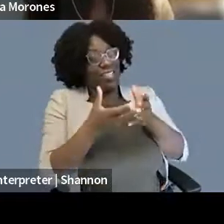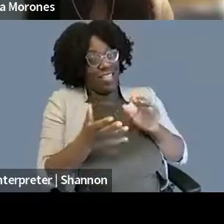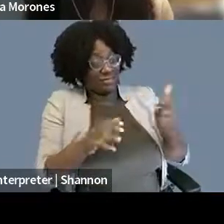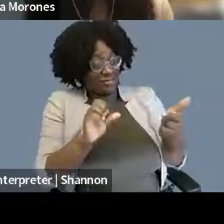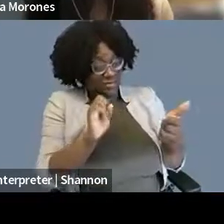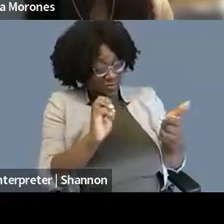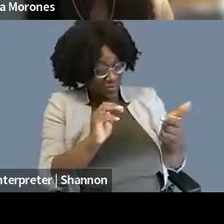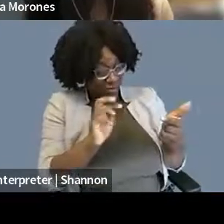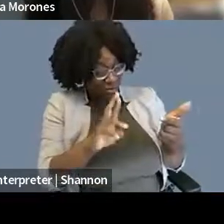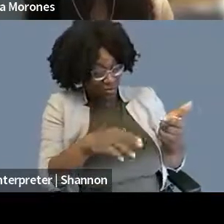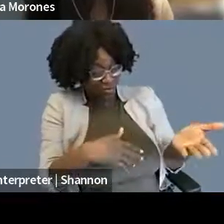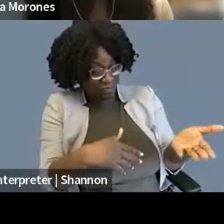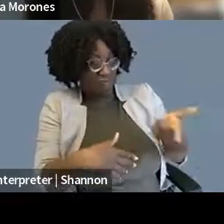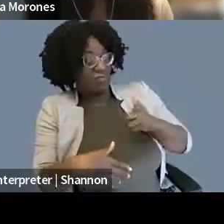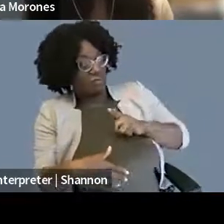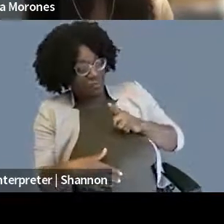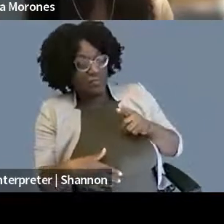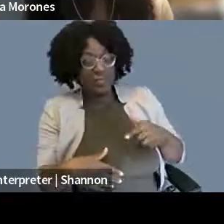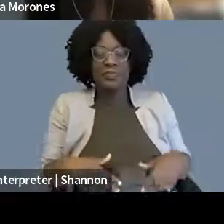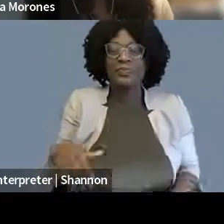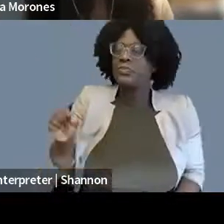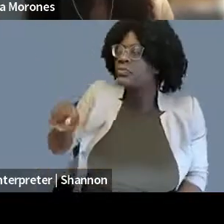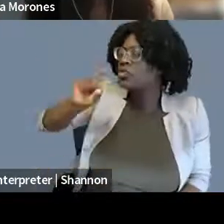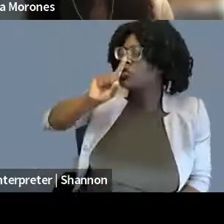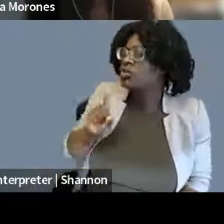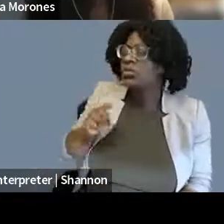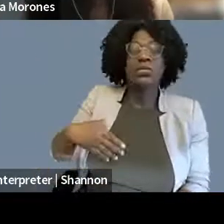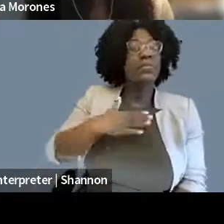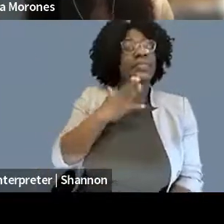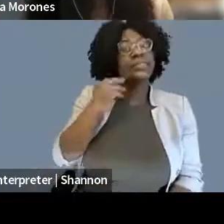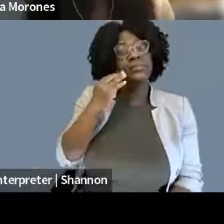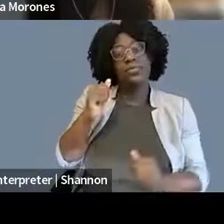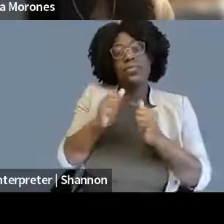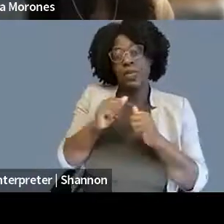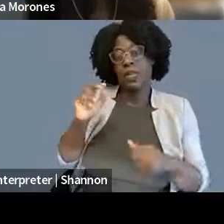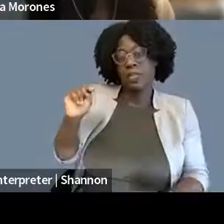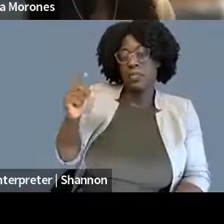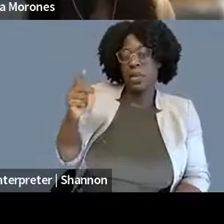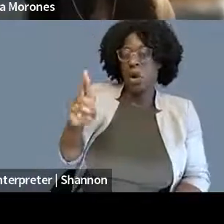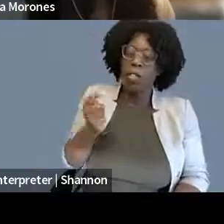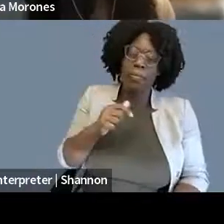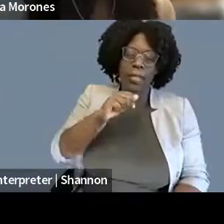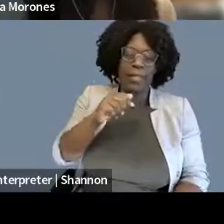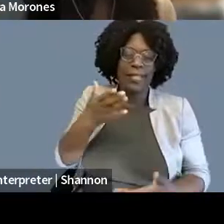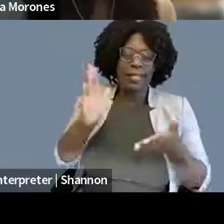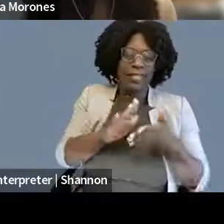Well, my experience at NPR was a little less traditional like legal work because I worked for the legal affairs correspondent,